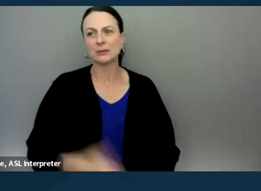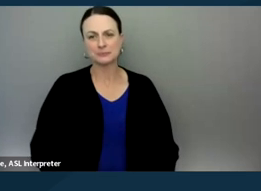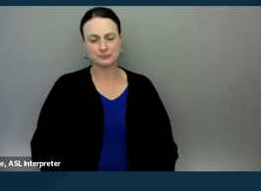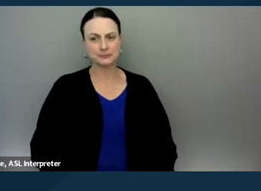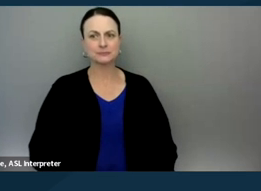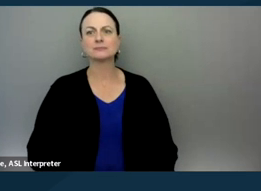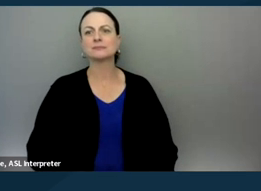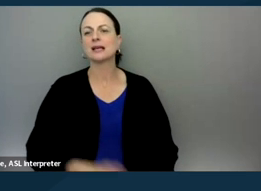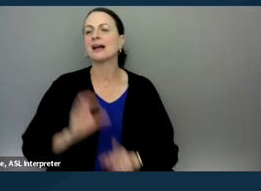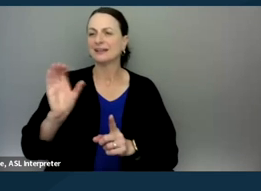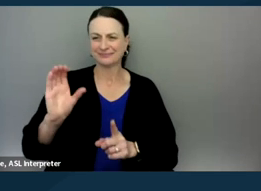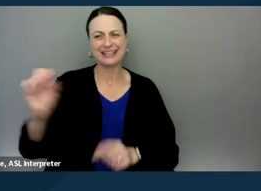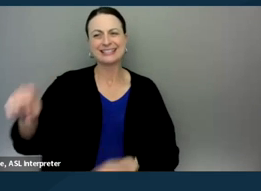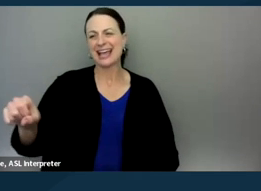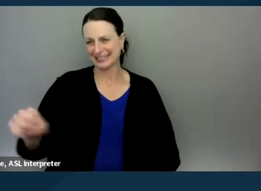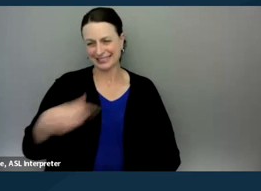Yeah, Claudia, I just wanna add to that.